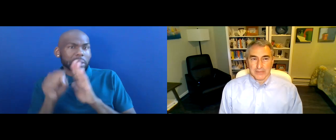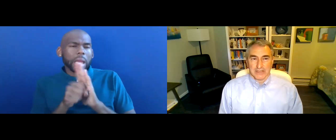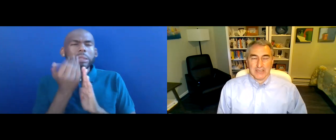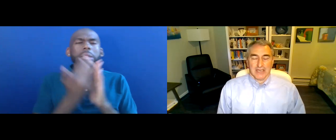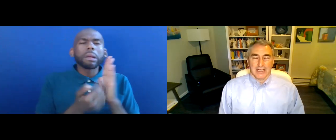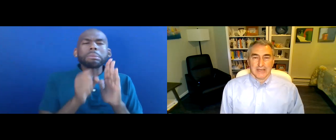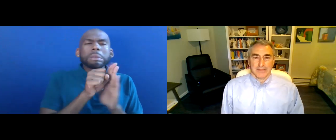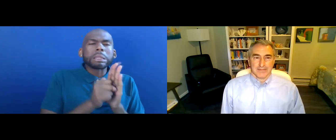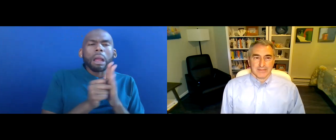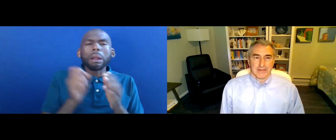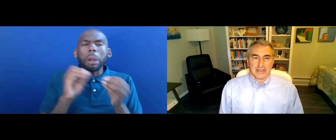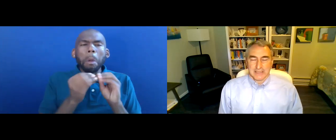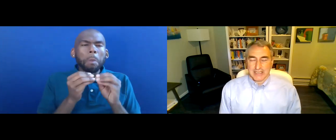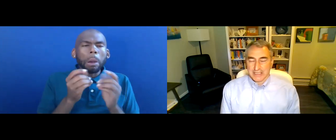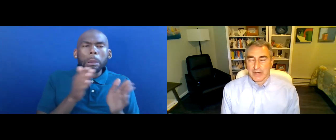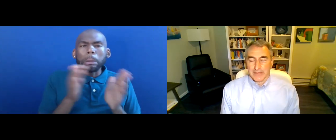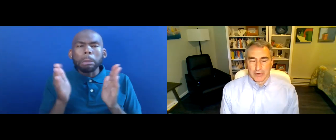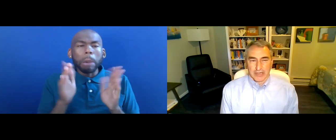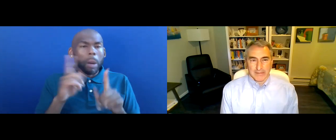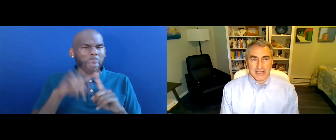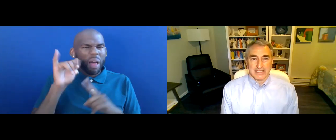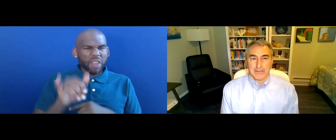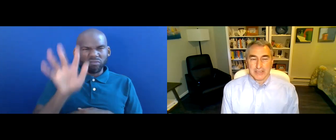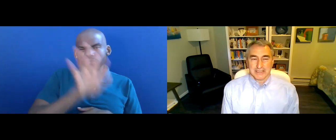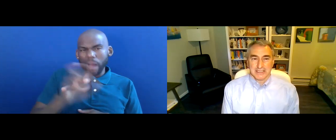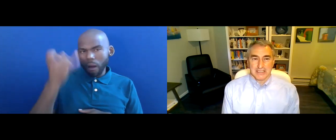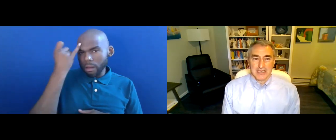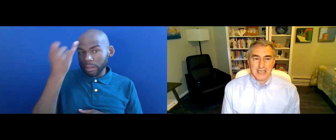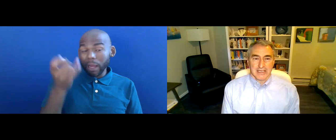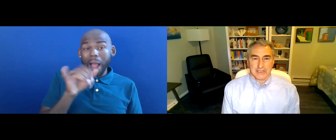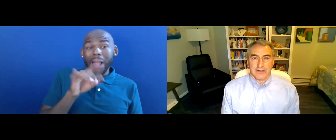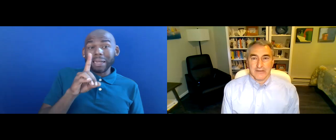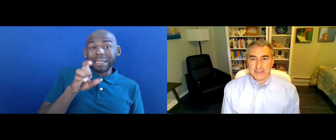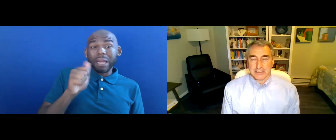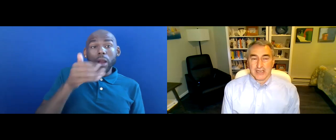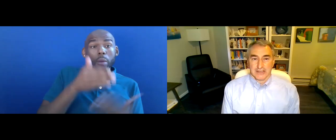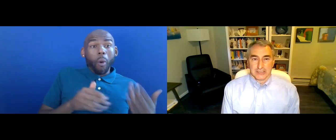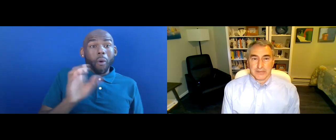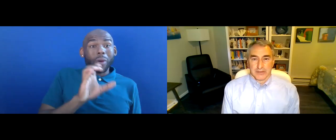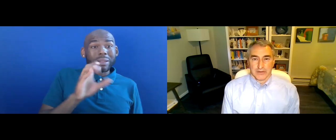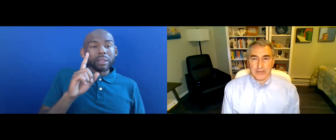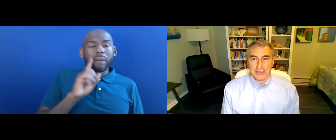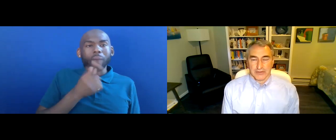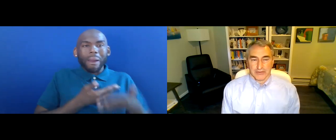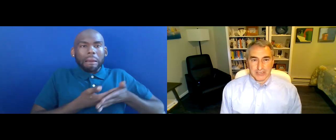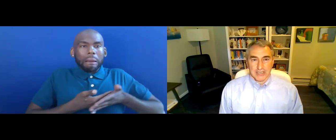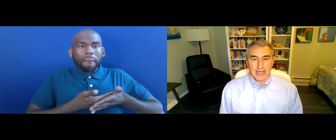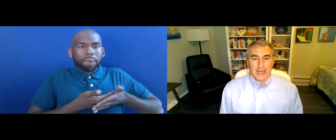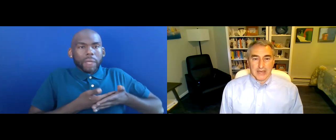BUT THAT'S THE IDEA PROGRAM AND PART C IS INFANTS AND TODDLERS, BIRTH TO AGE 3.